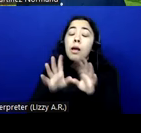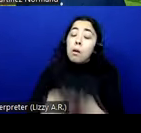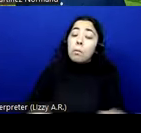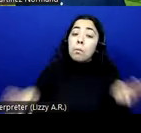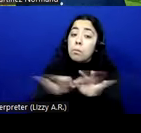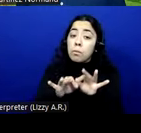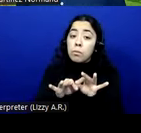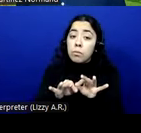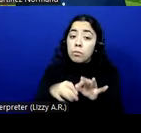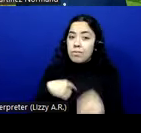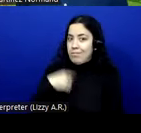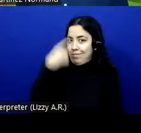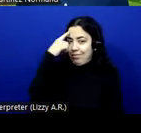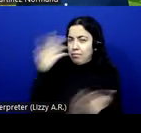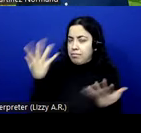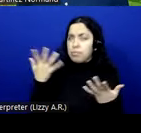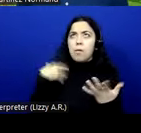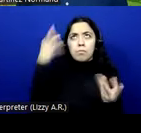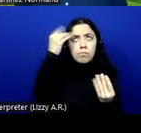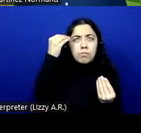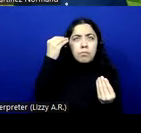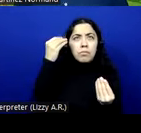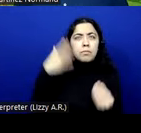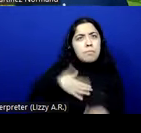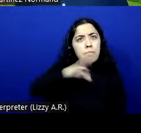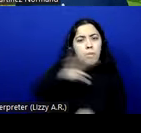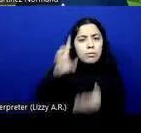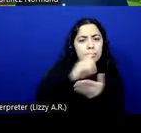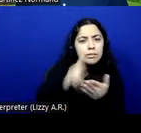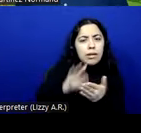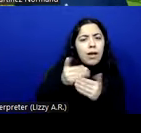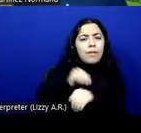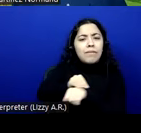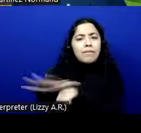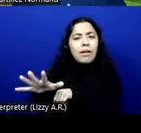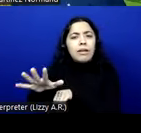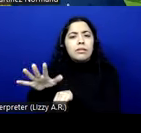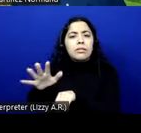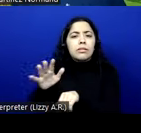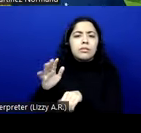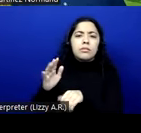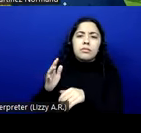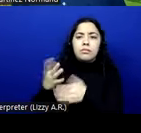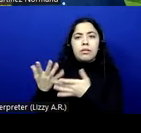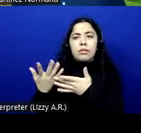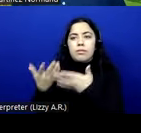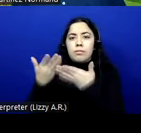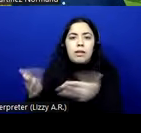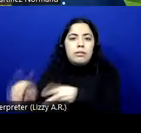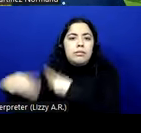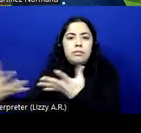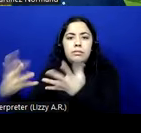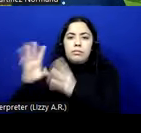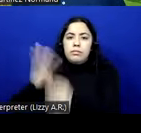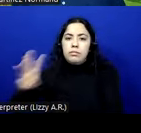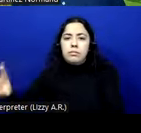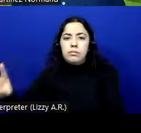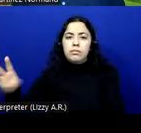what's the impact on web design or accessibility evaluation of our content when you deal with the